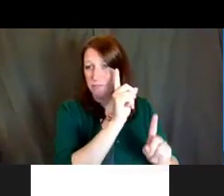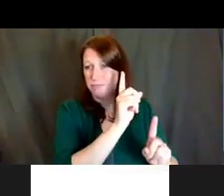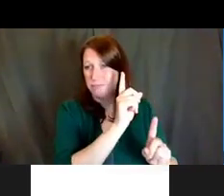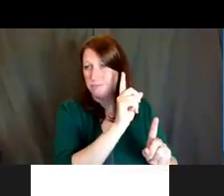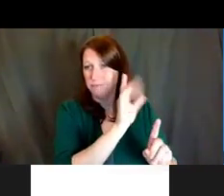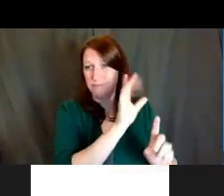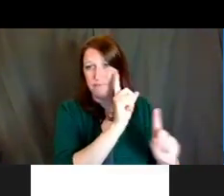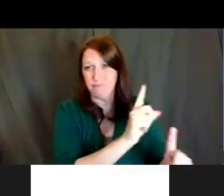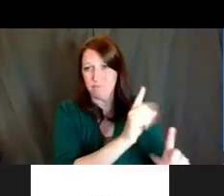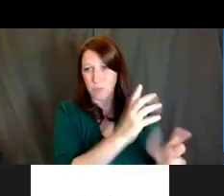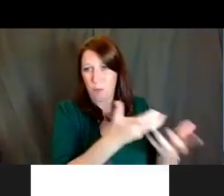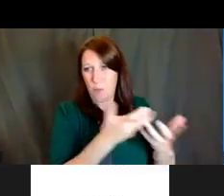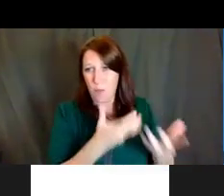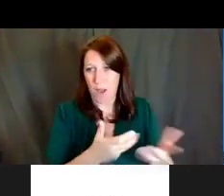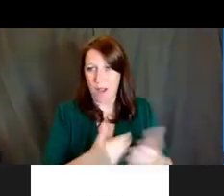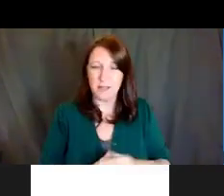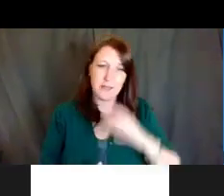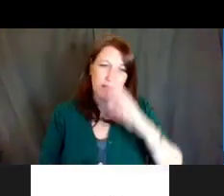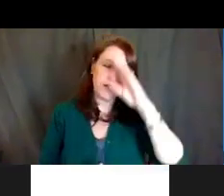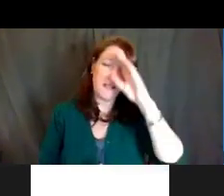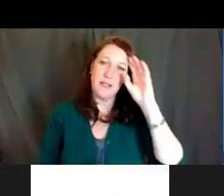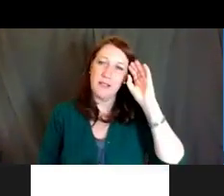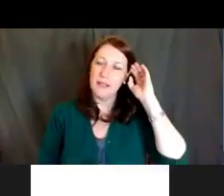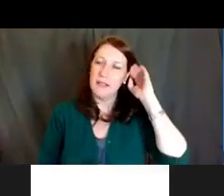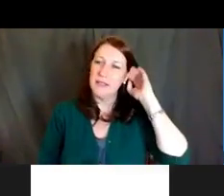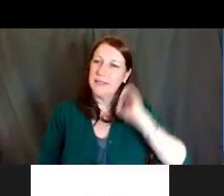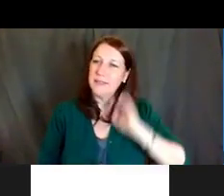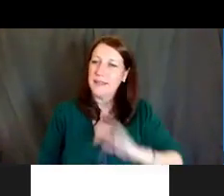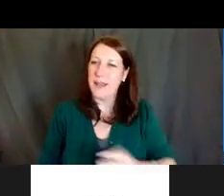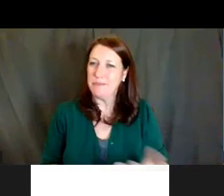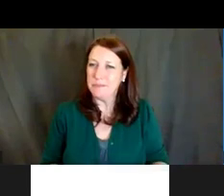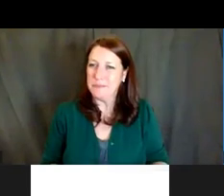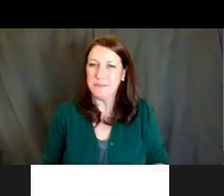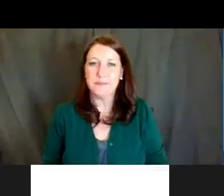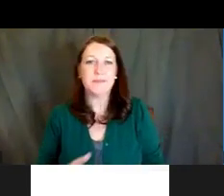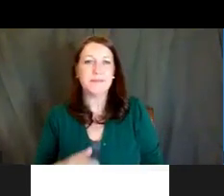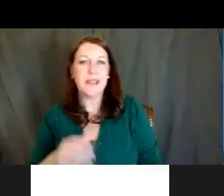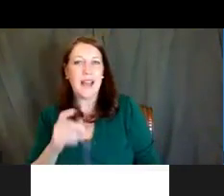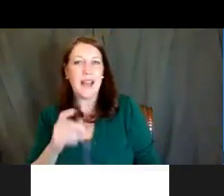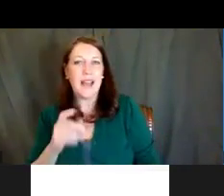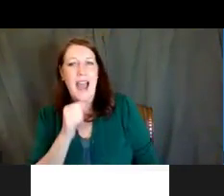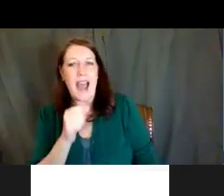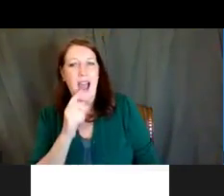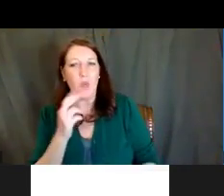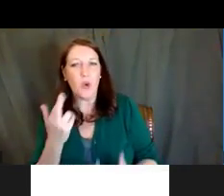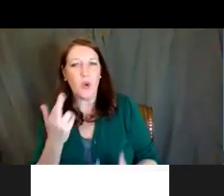I mean, other than that, I don't know -- where was this -- Dr. Lauren Hill: Yeah, I would not recommend doing that,